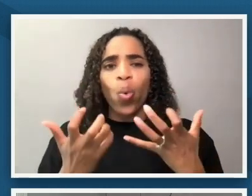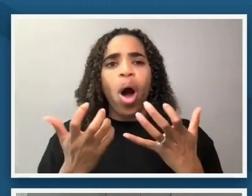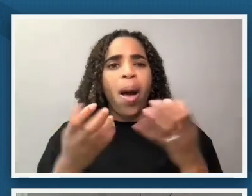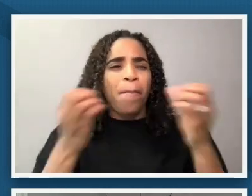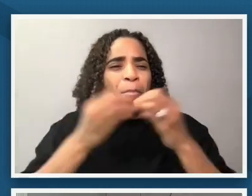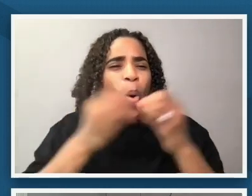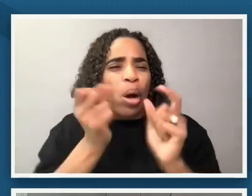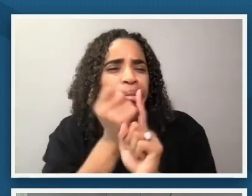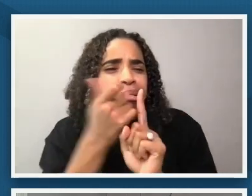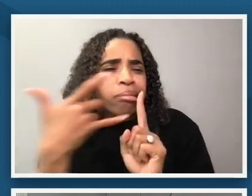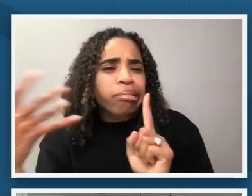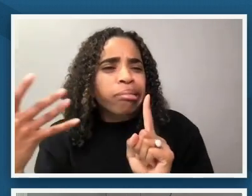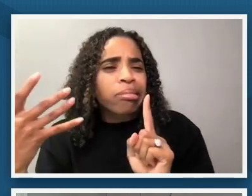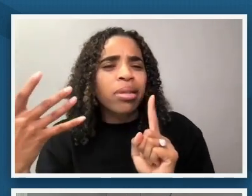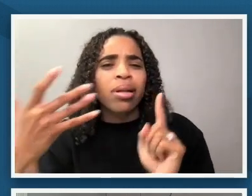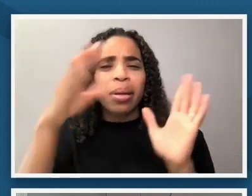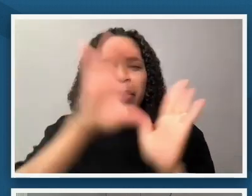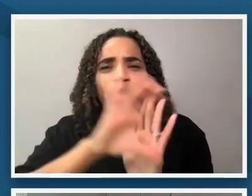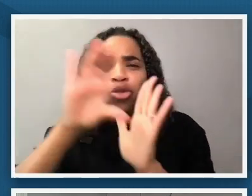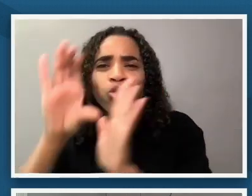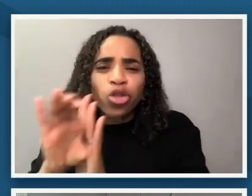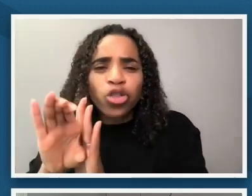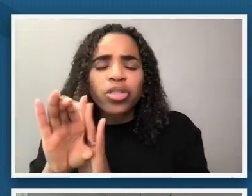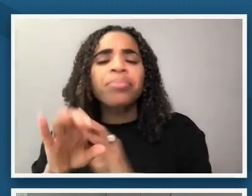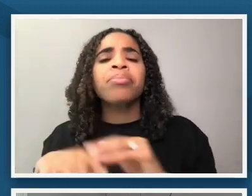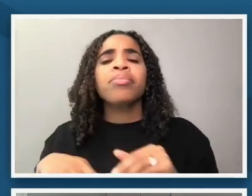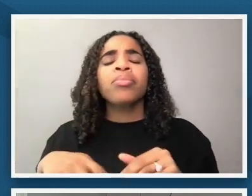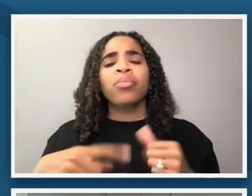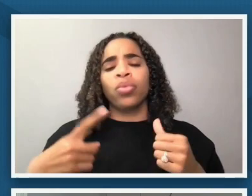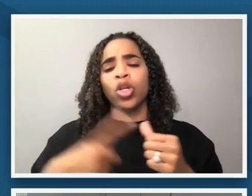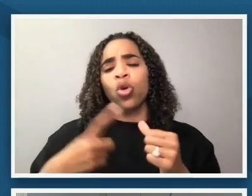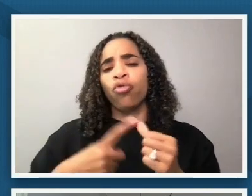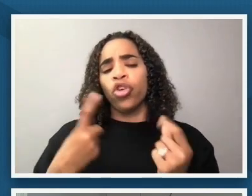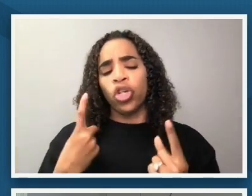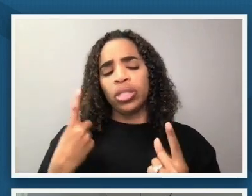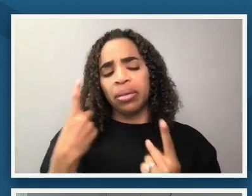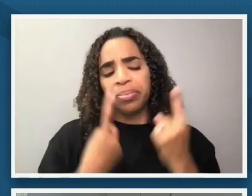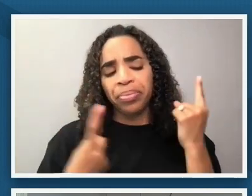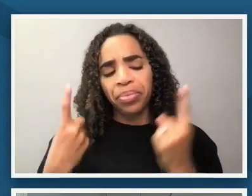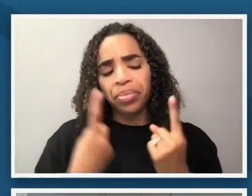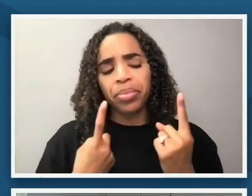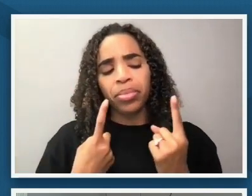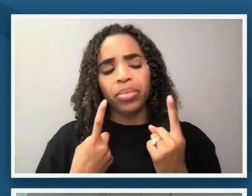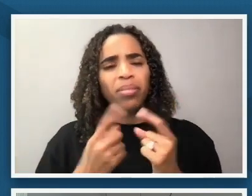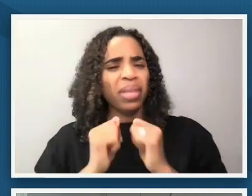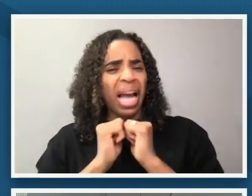i just want to invite us to think about